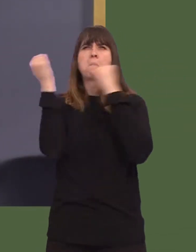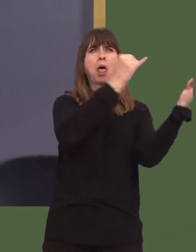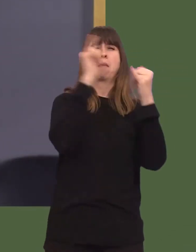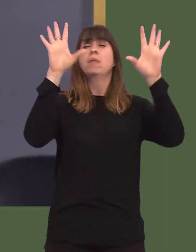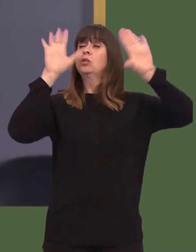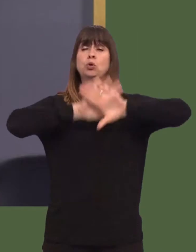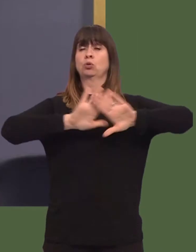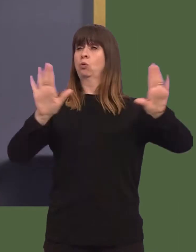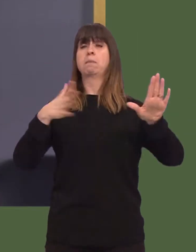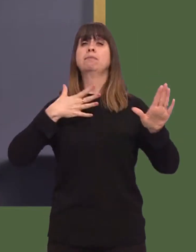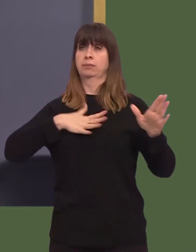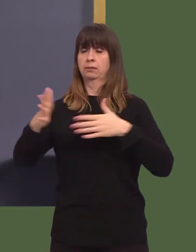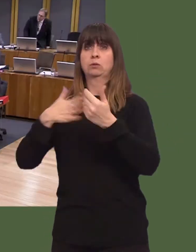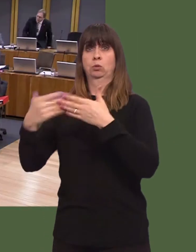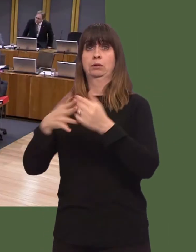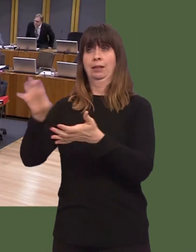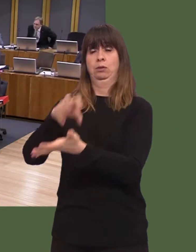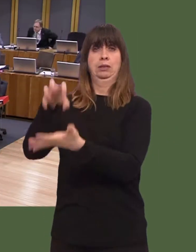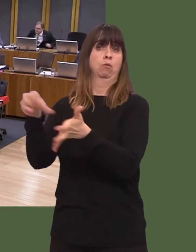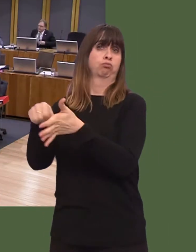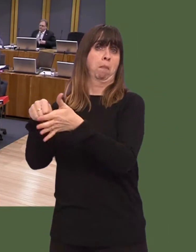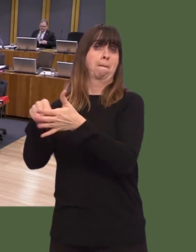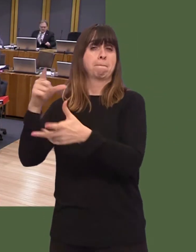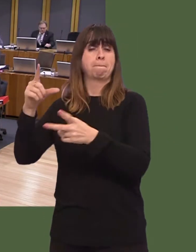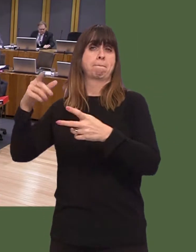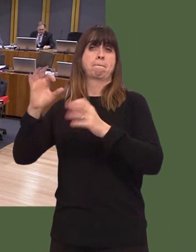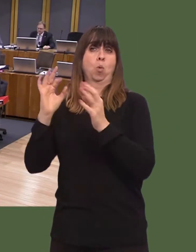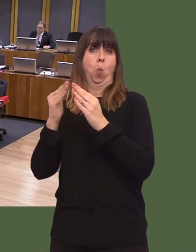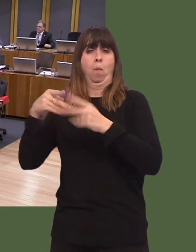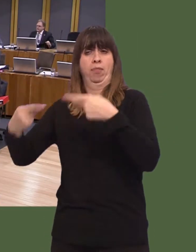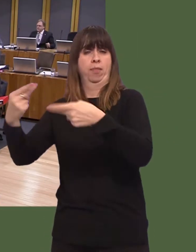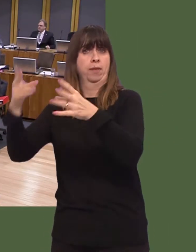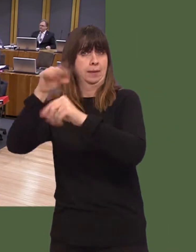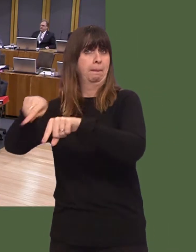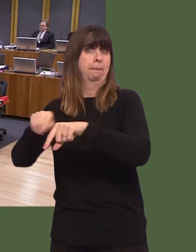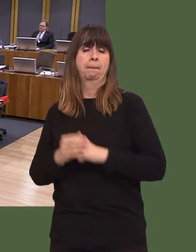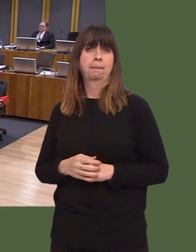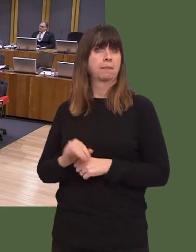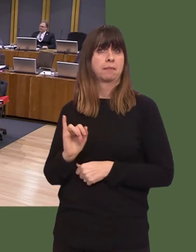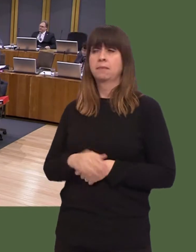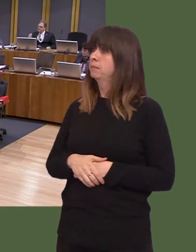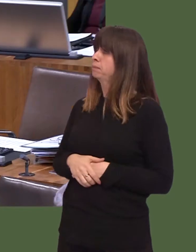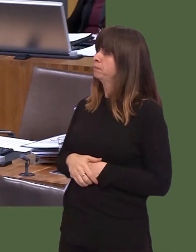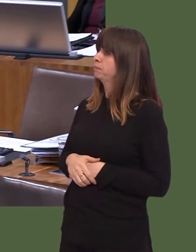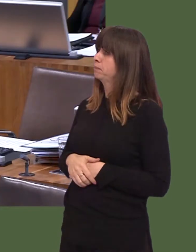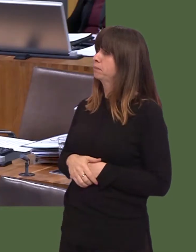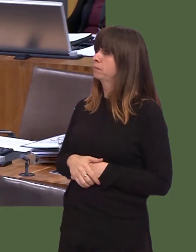to grips with the townís issues? Carwyn Jones: The Member quotes a Conservative candidate, who, as we know, may not be perhaps the most objective person to quote at this stage.